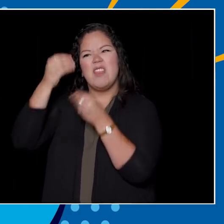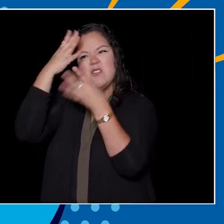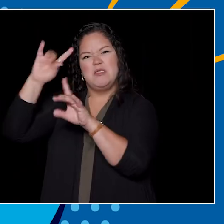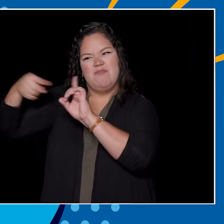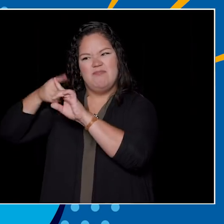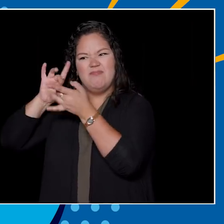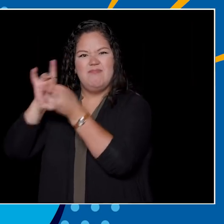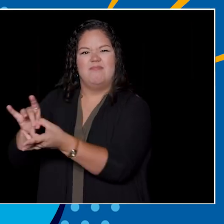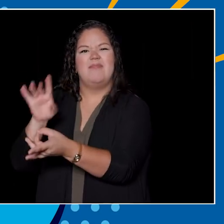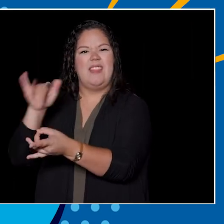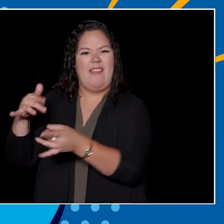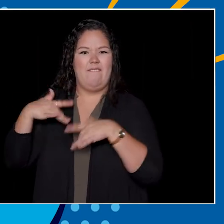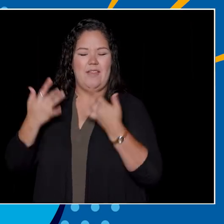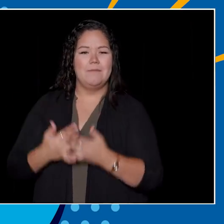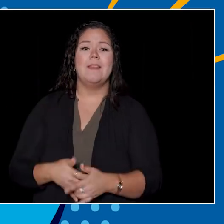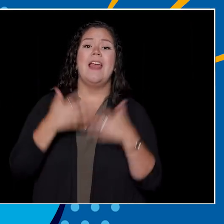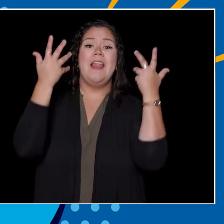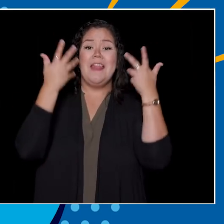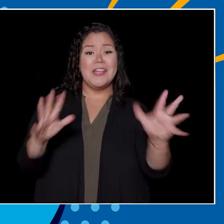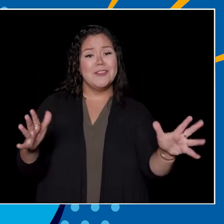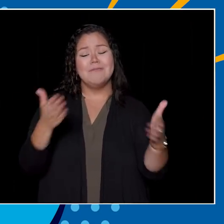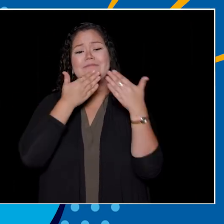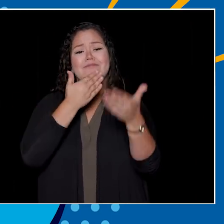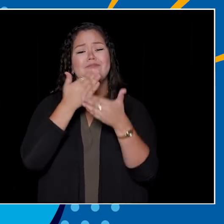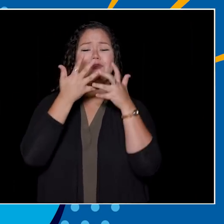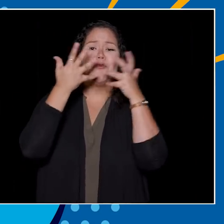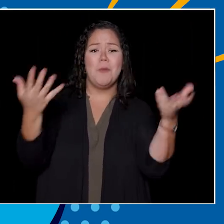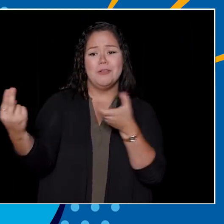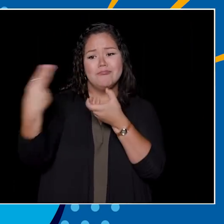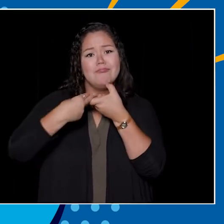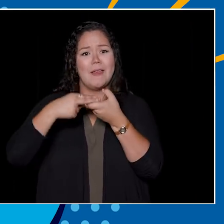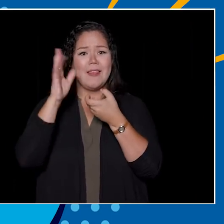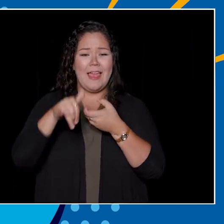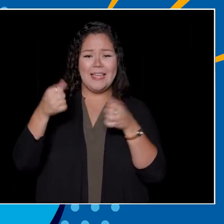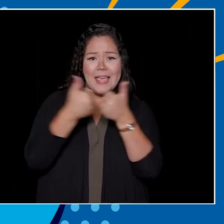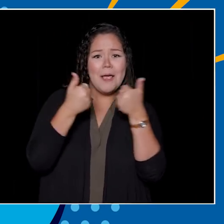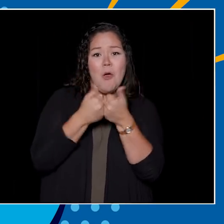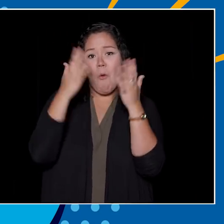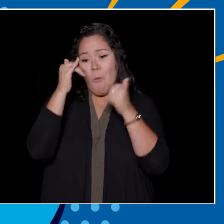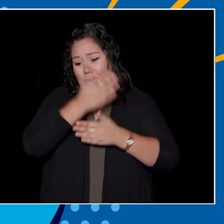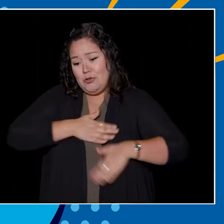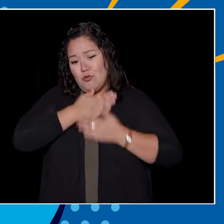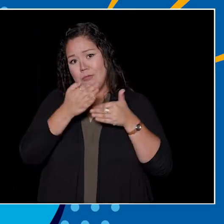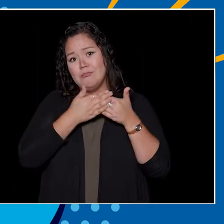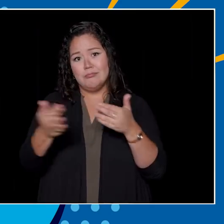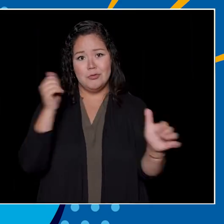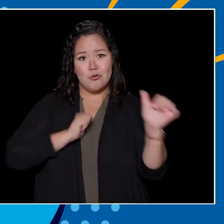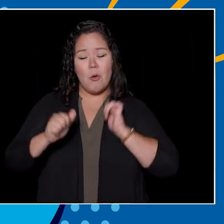And that's it, everybody. Congratulations. Thank you all so much for playing Thunderbirds Trivia. We hope you enjoy the rest of the show.